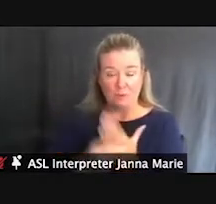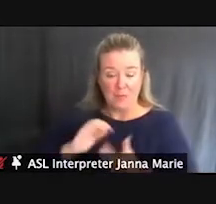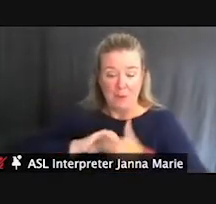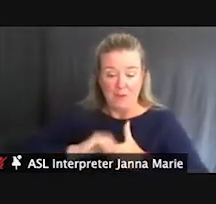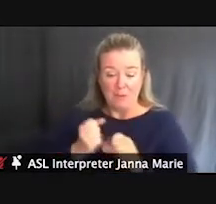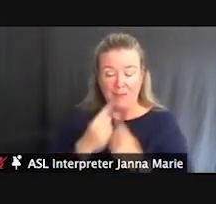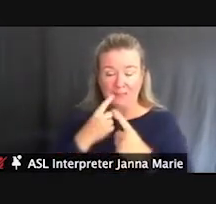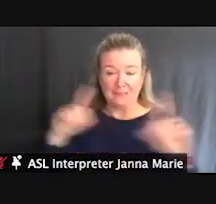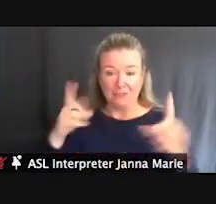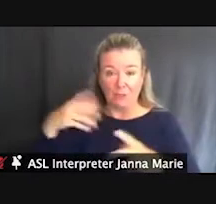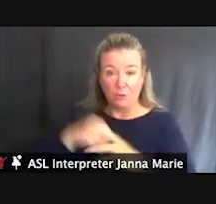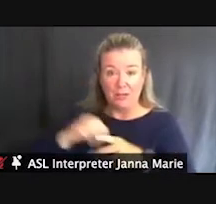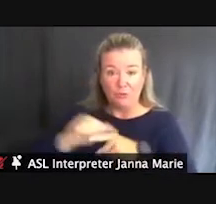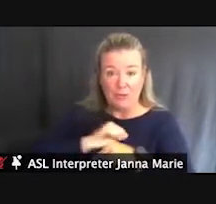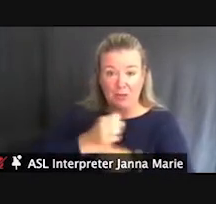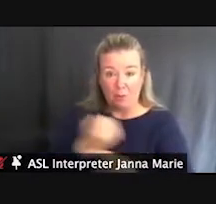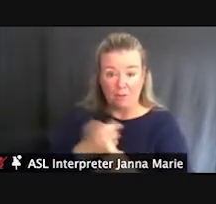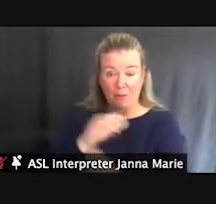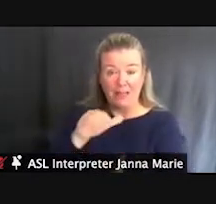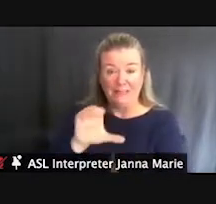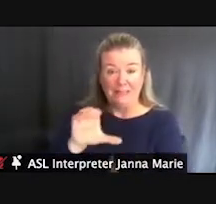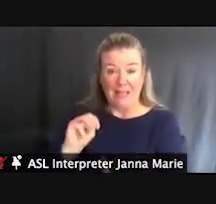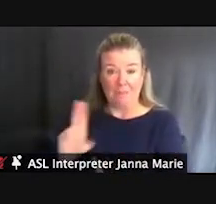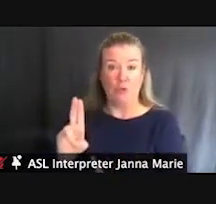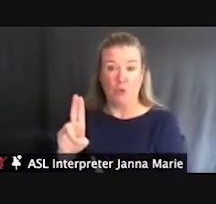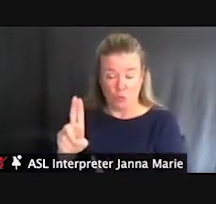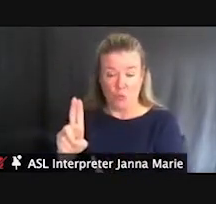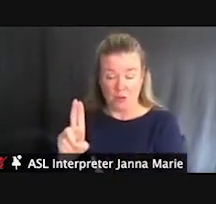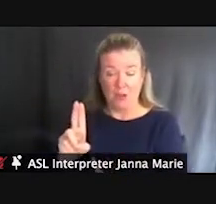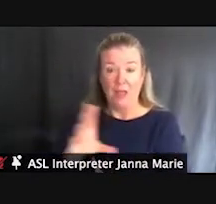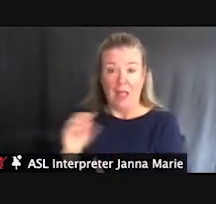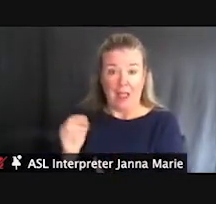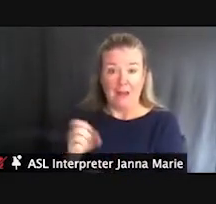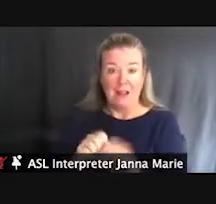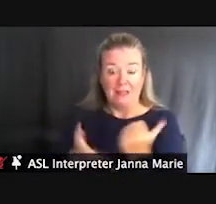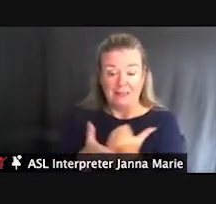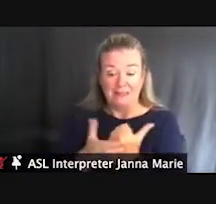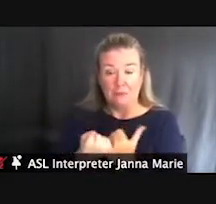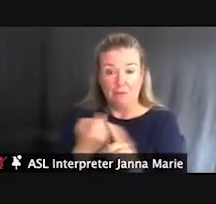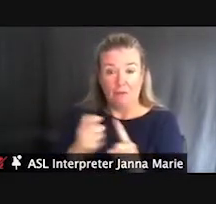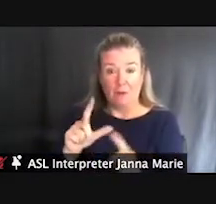equipment from Central Michigan University, and assistance and equipment from local businesses.